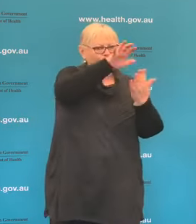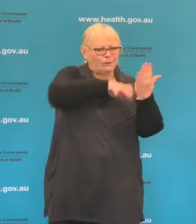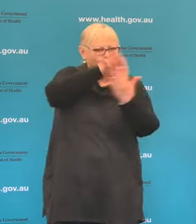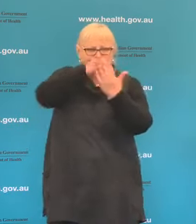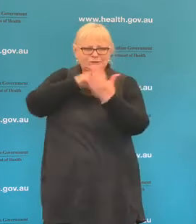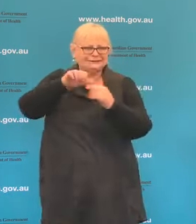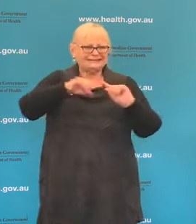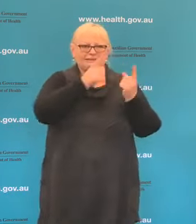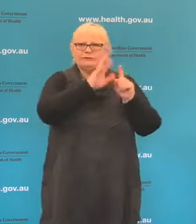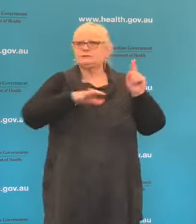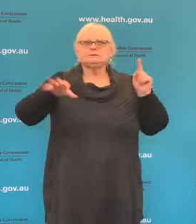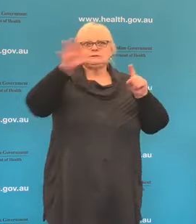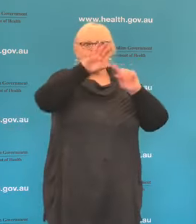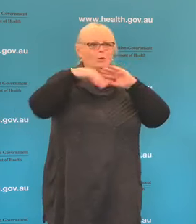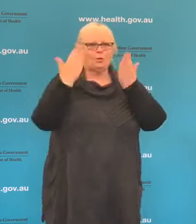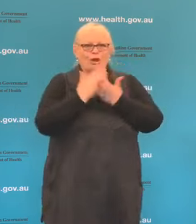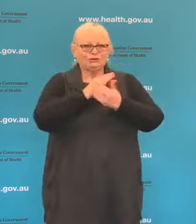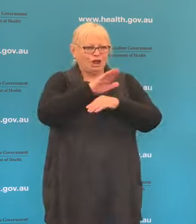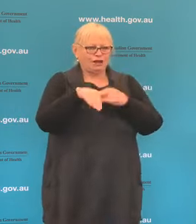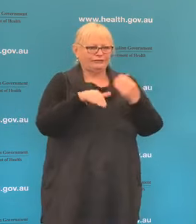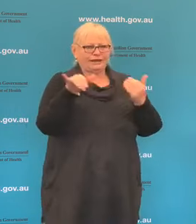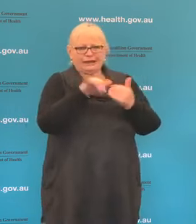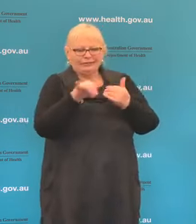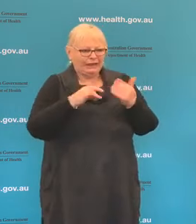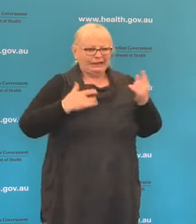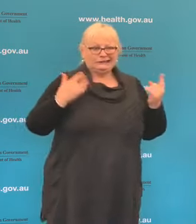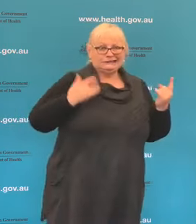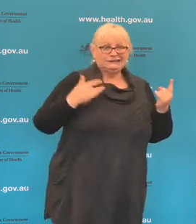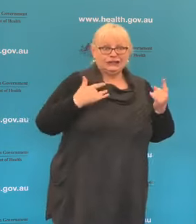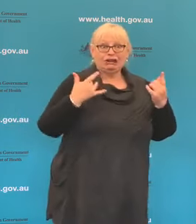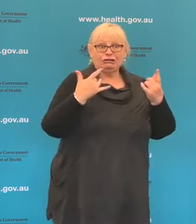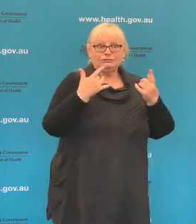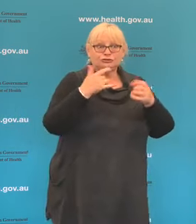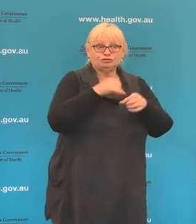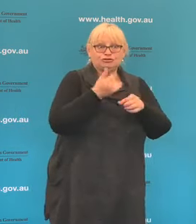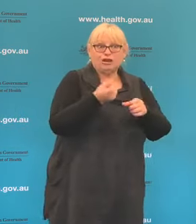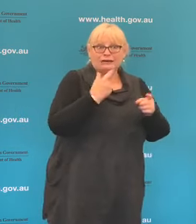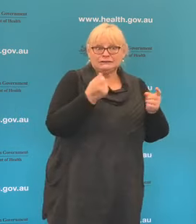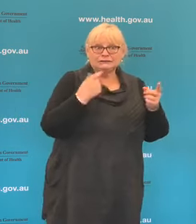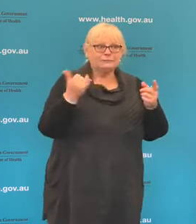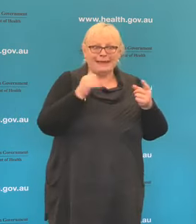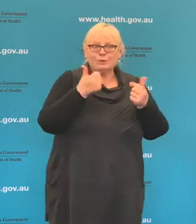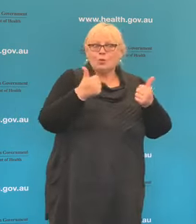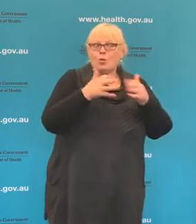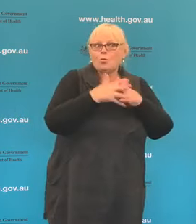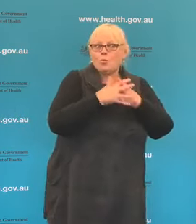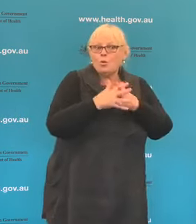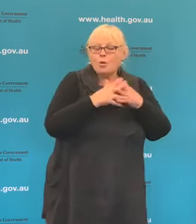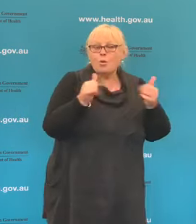world about either existing drugs which may have some utility or new drugs which